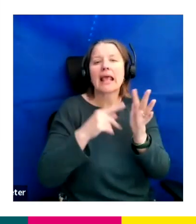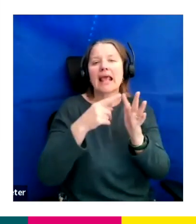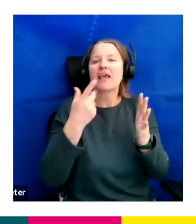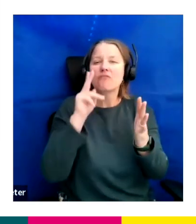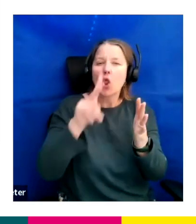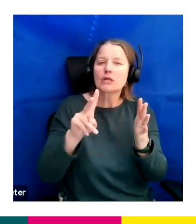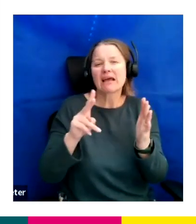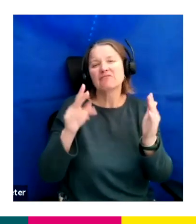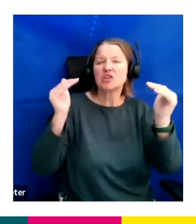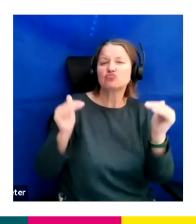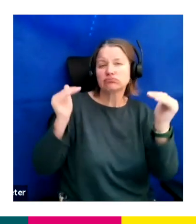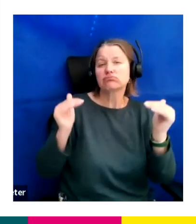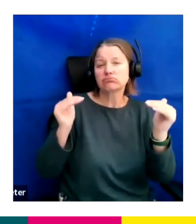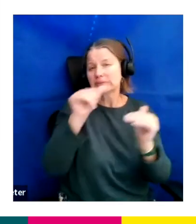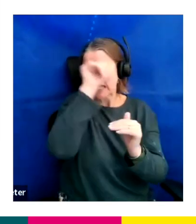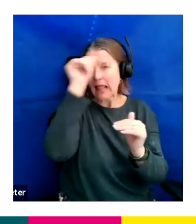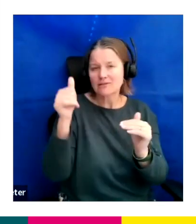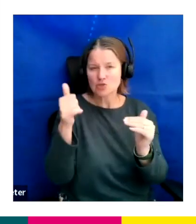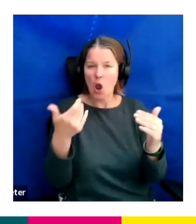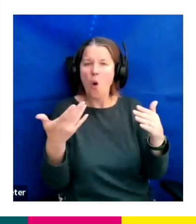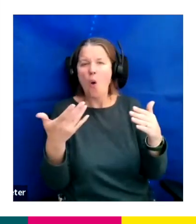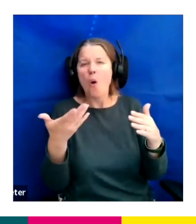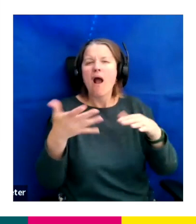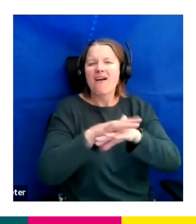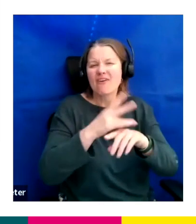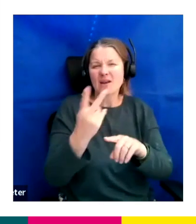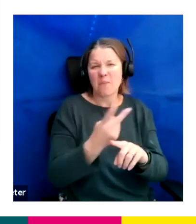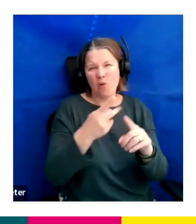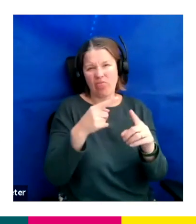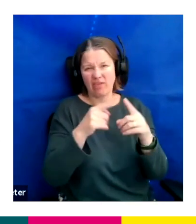So we've covered both angles for you. We go onto that, we'll go onto that.